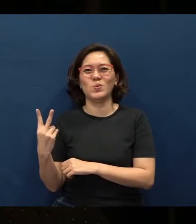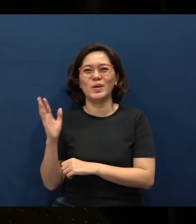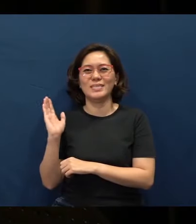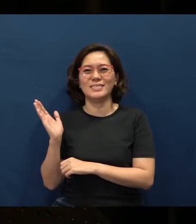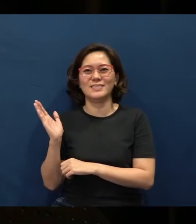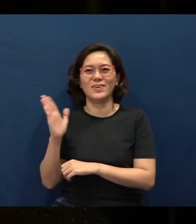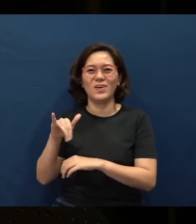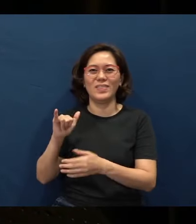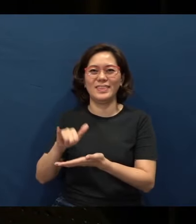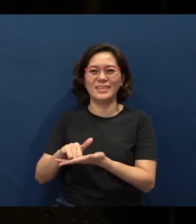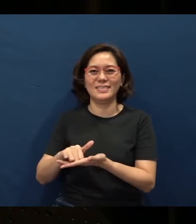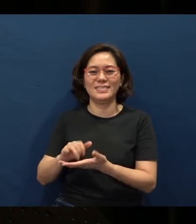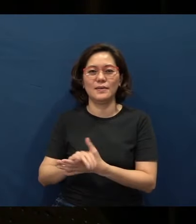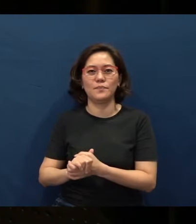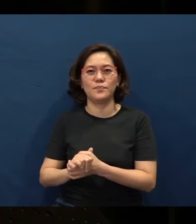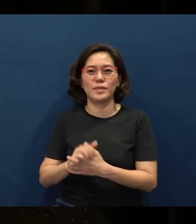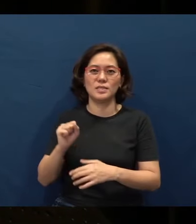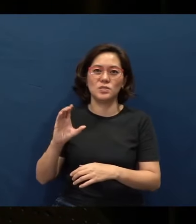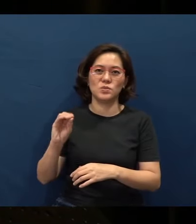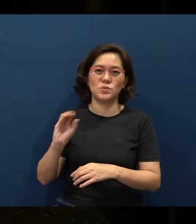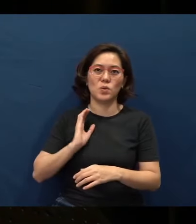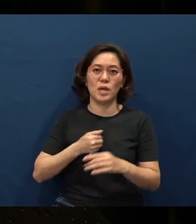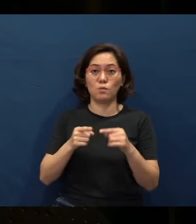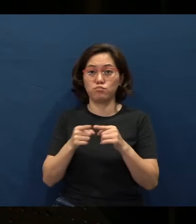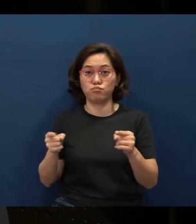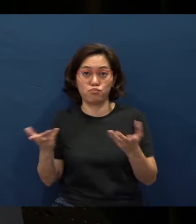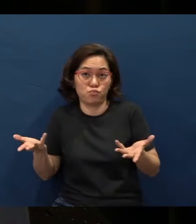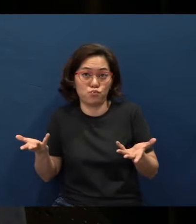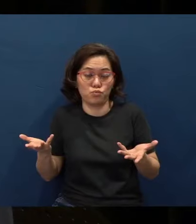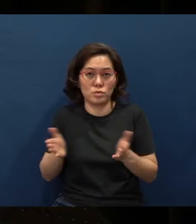Well, so our series actually will be on the book of Proverbs.